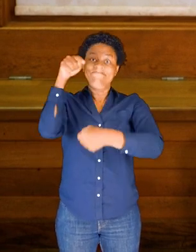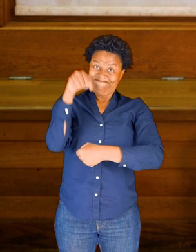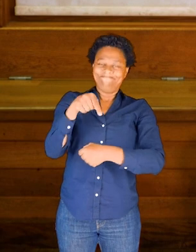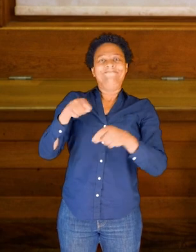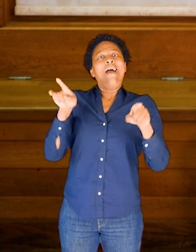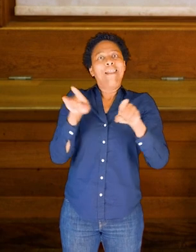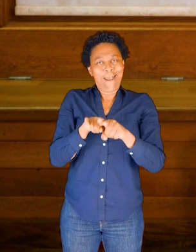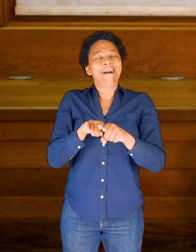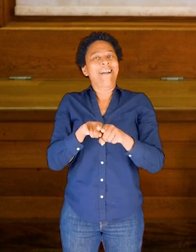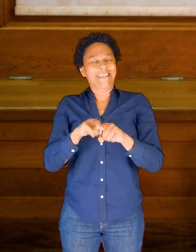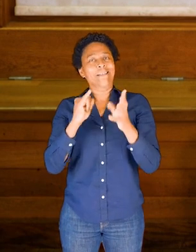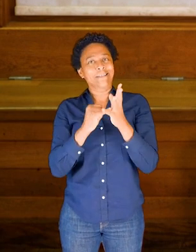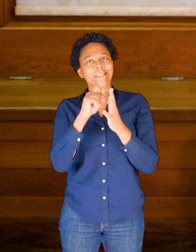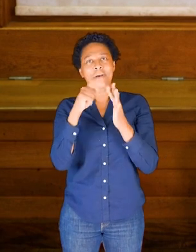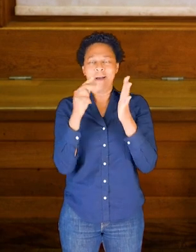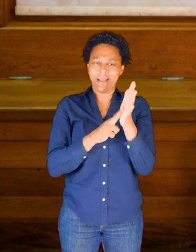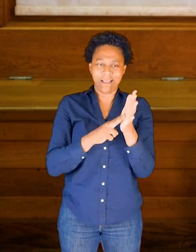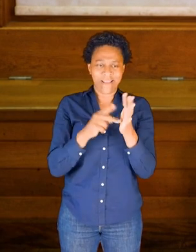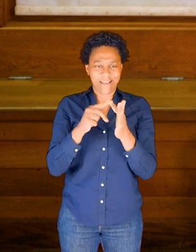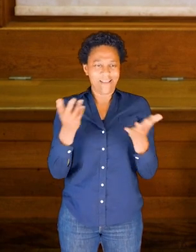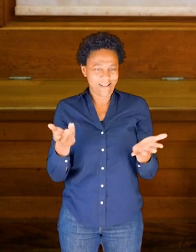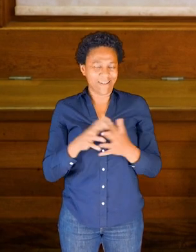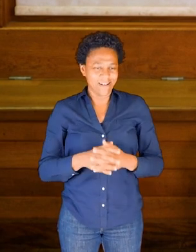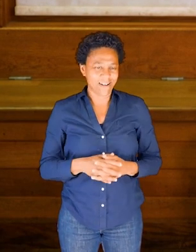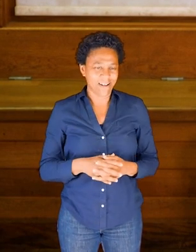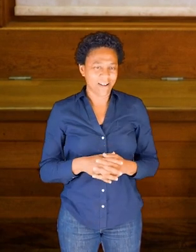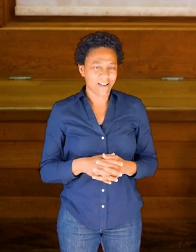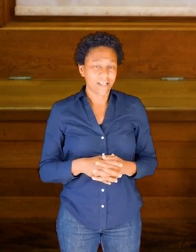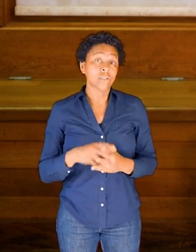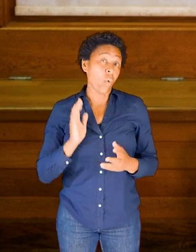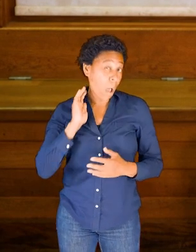Of course, the spine is a lot thinner, smaller, more delicate bones